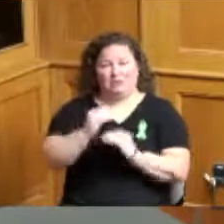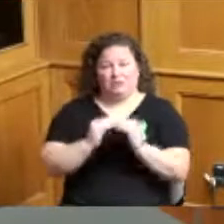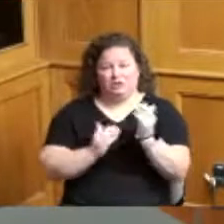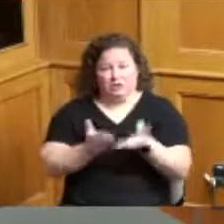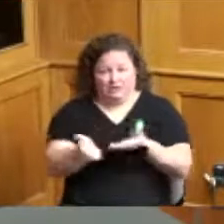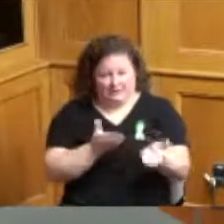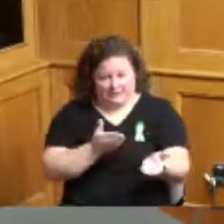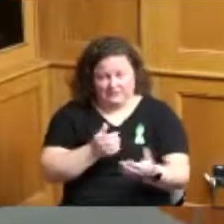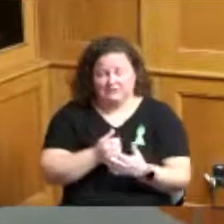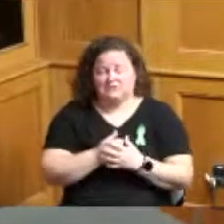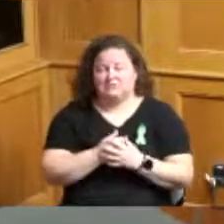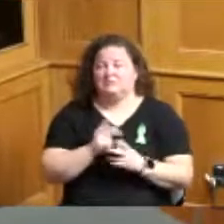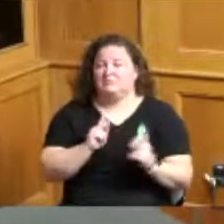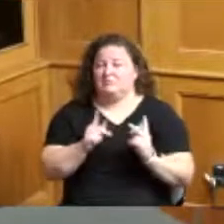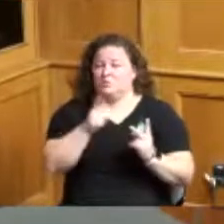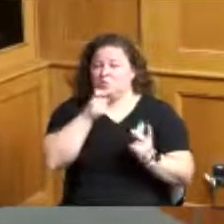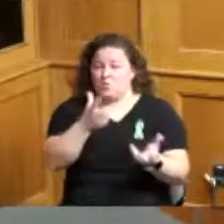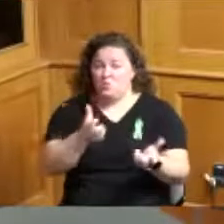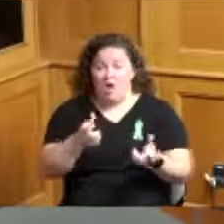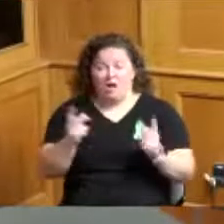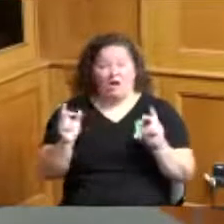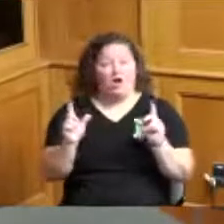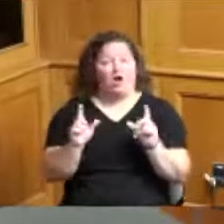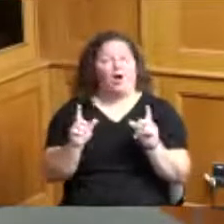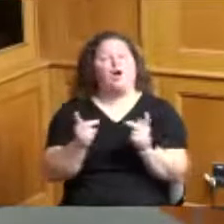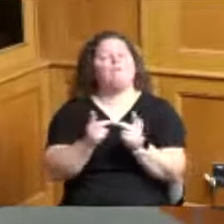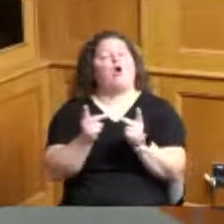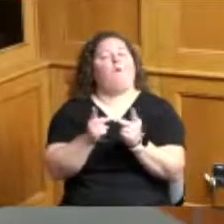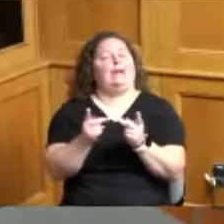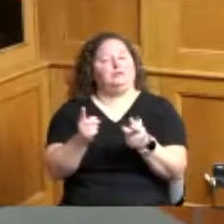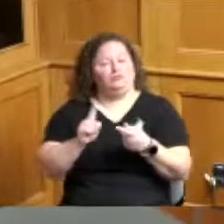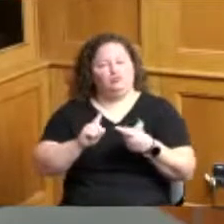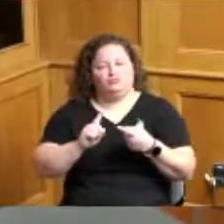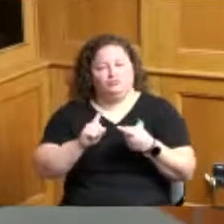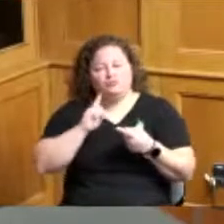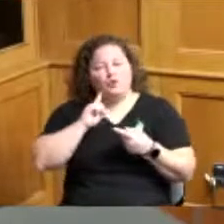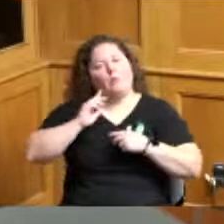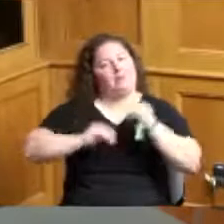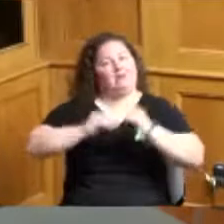wanting or seeking a permit to build something and when we see that it's over the sewer that's when